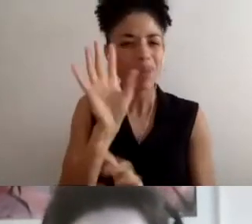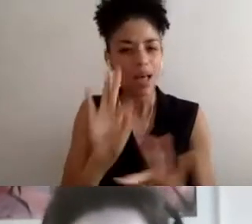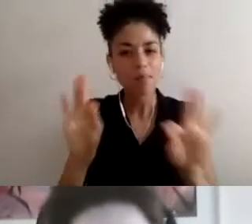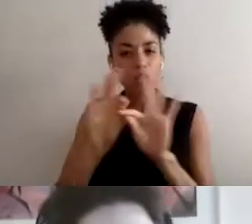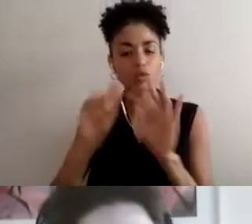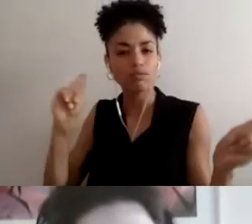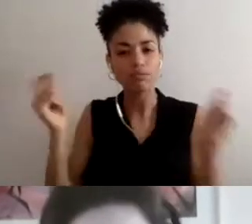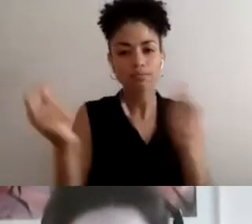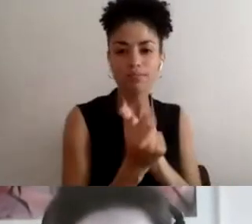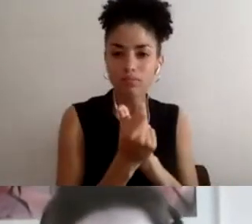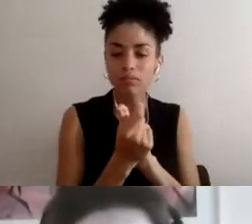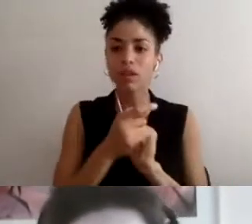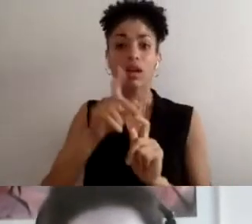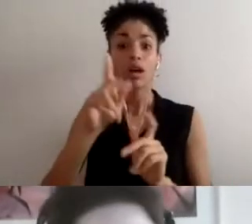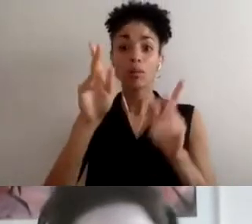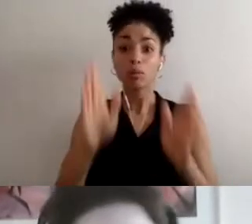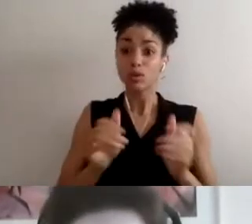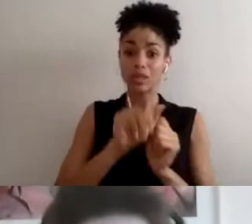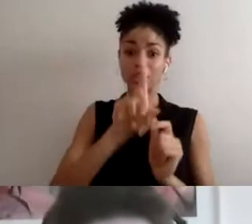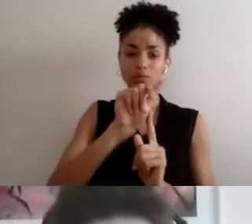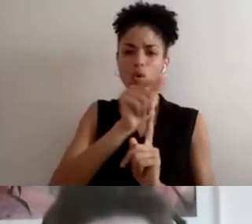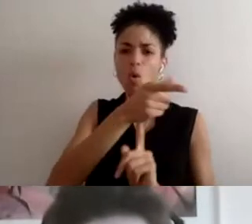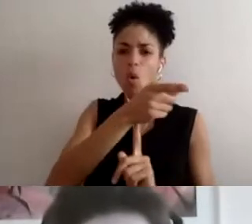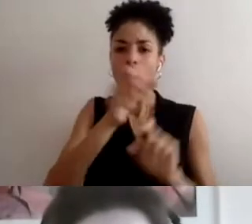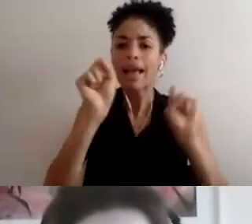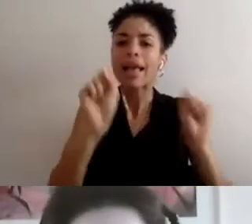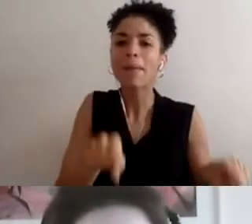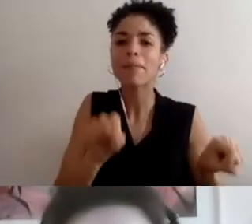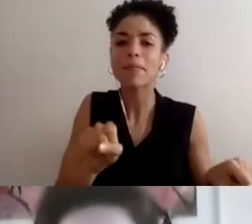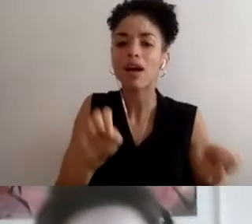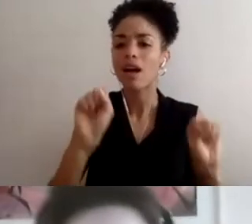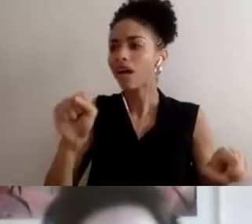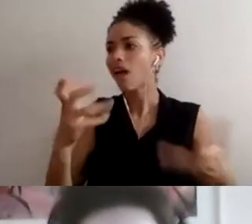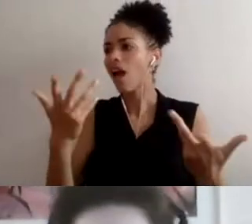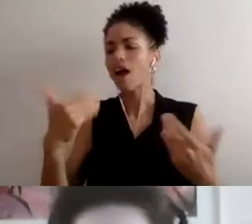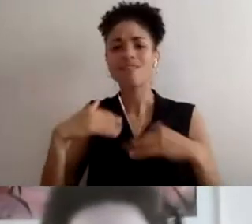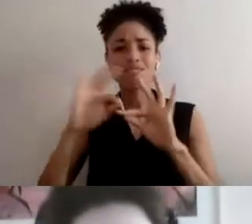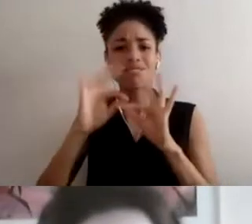good jobs can have families, can do all sorts of things that everyone else can.